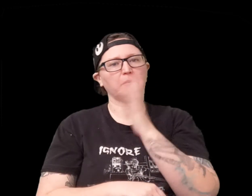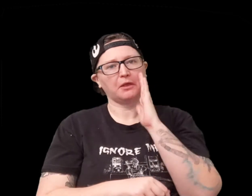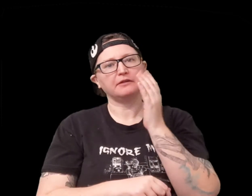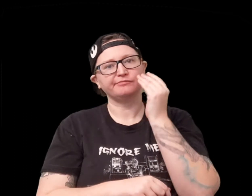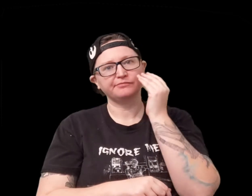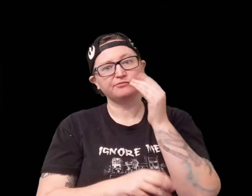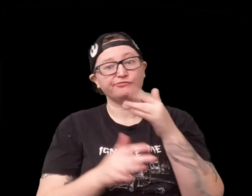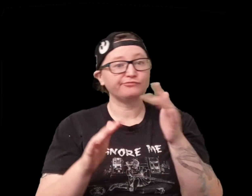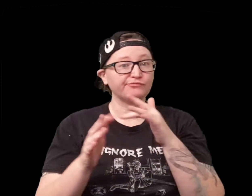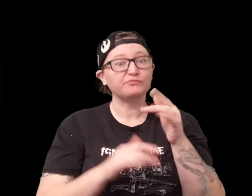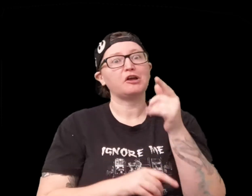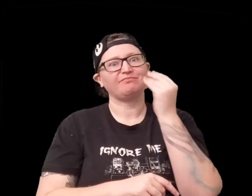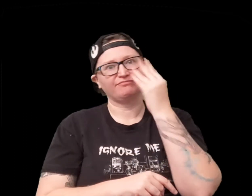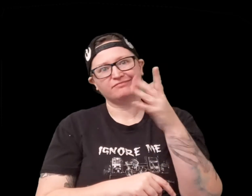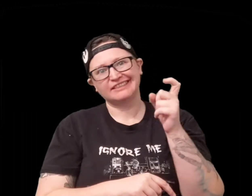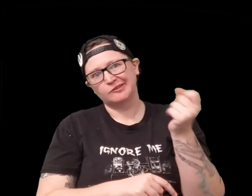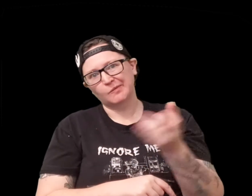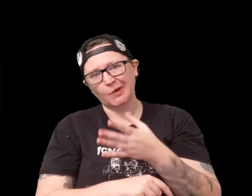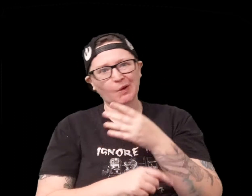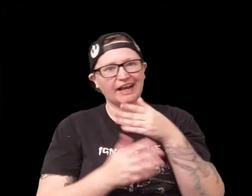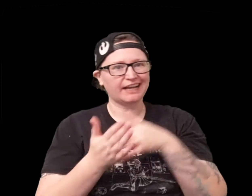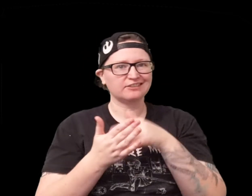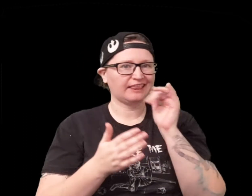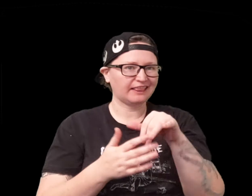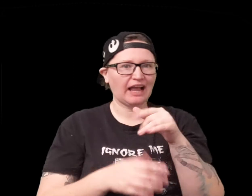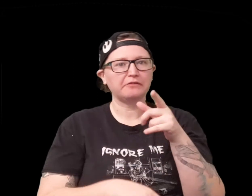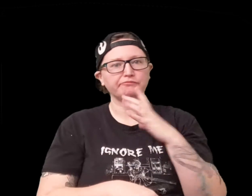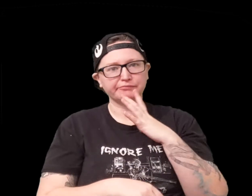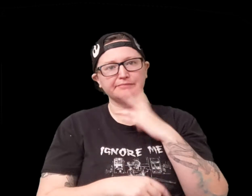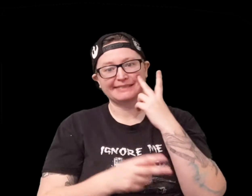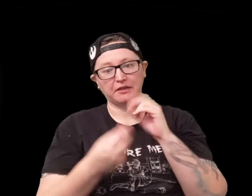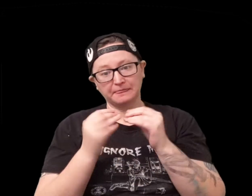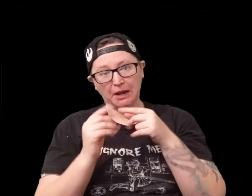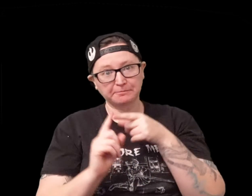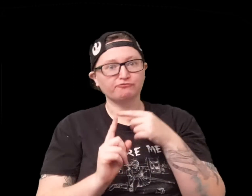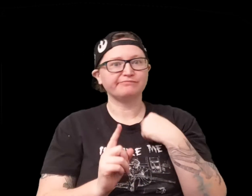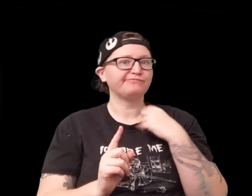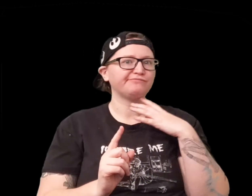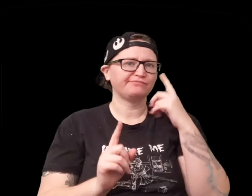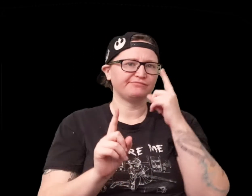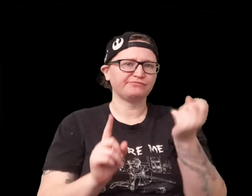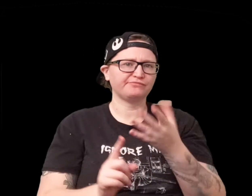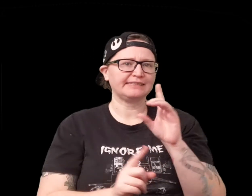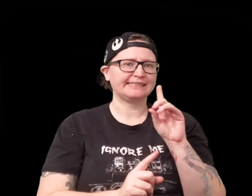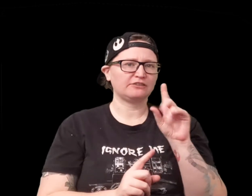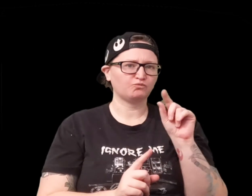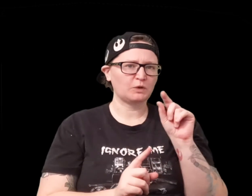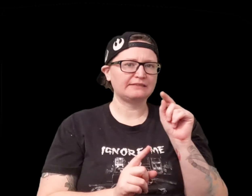is called a judge and they will let you know if you need to roll against that see your number and